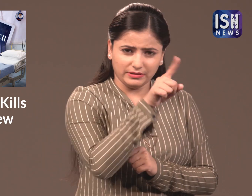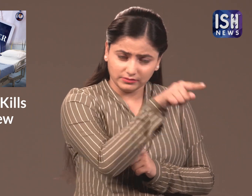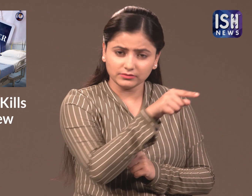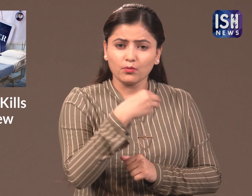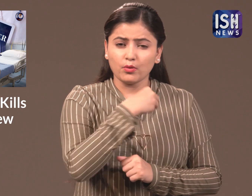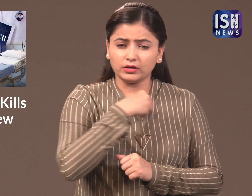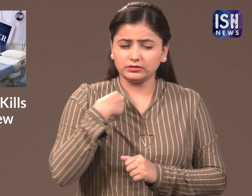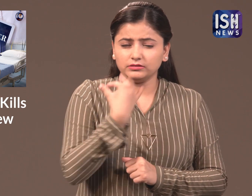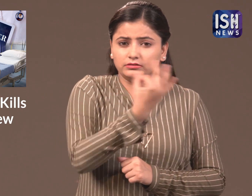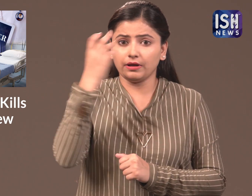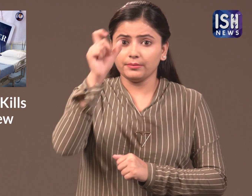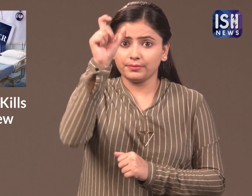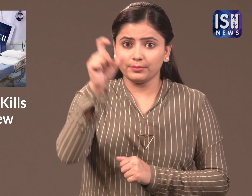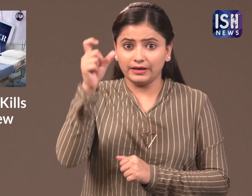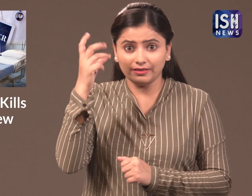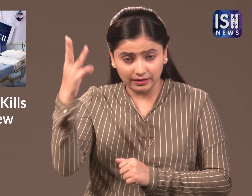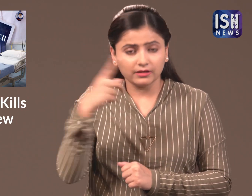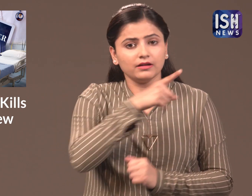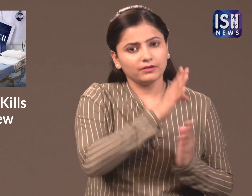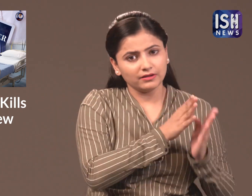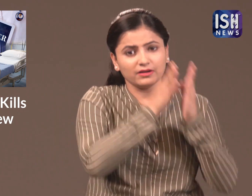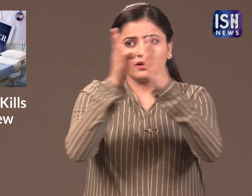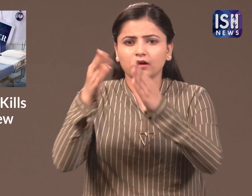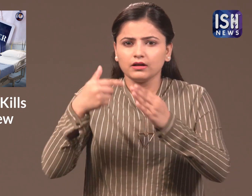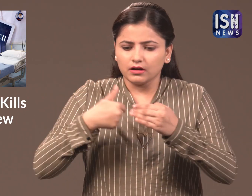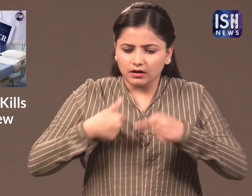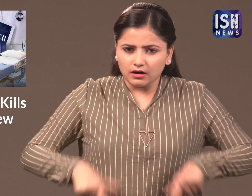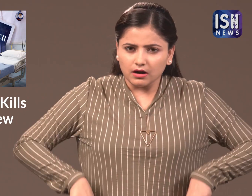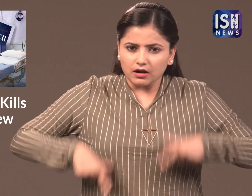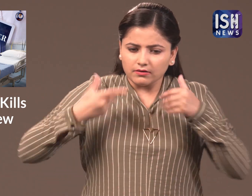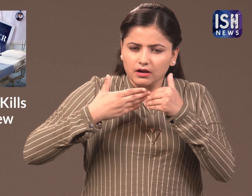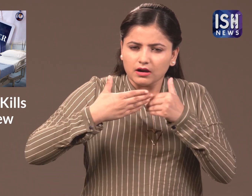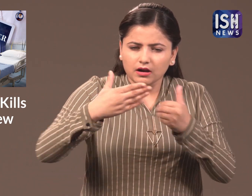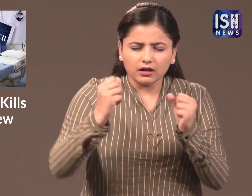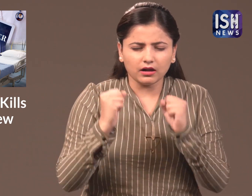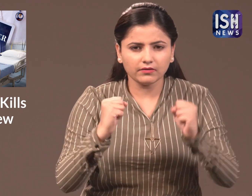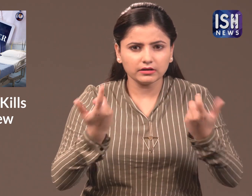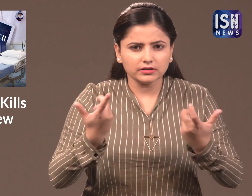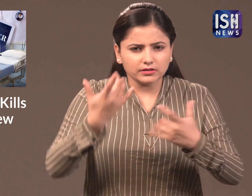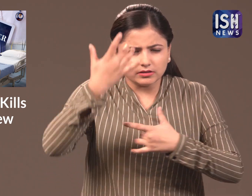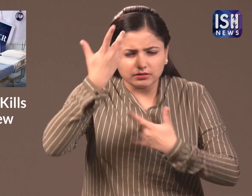drugs a person has to go to three specially trained doctors and explain